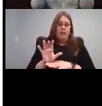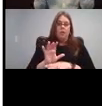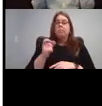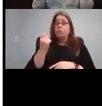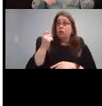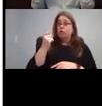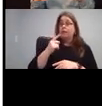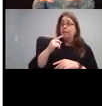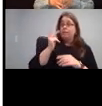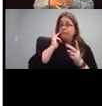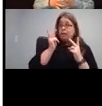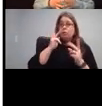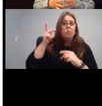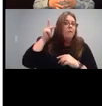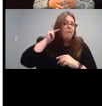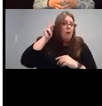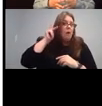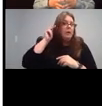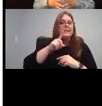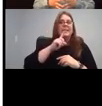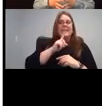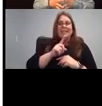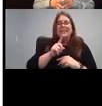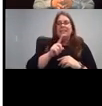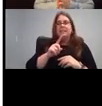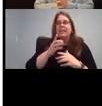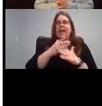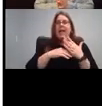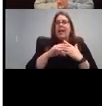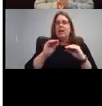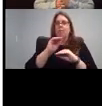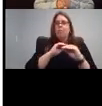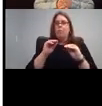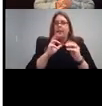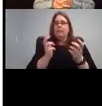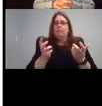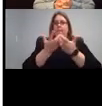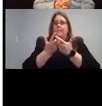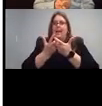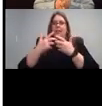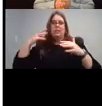hands motions that accompany some of them includes a letter from it.